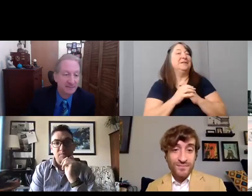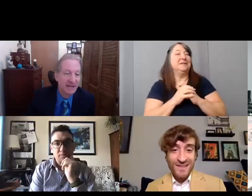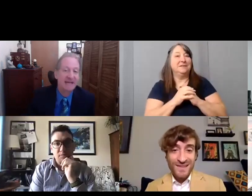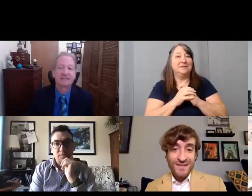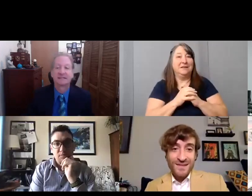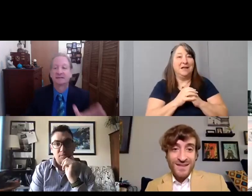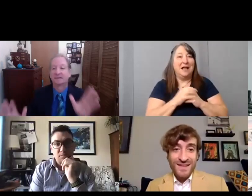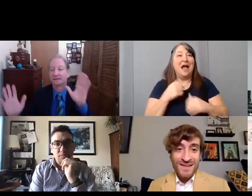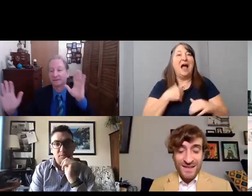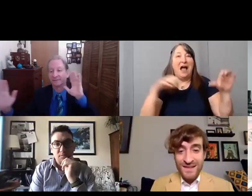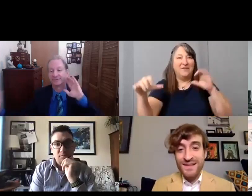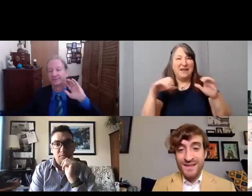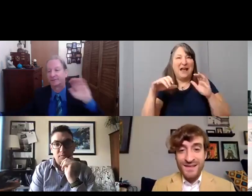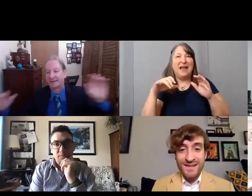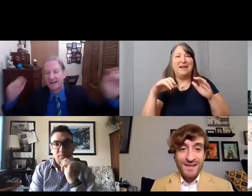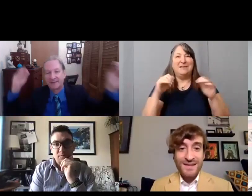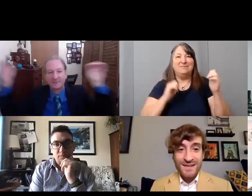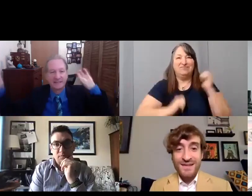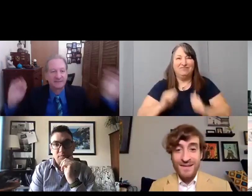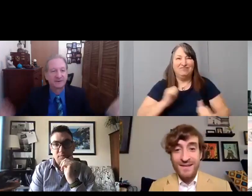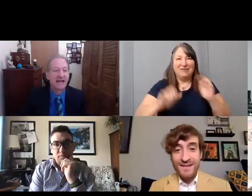and I've had many different hats.